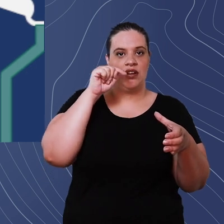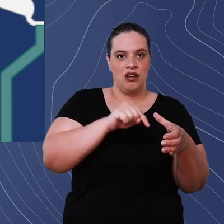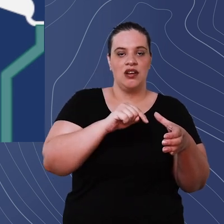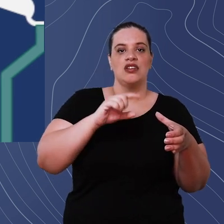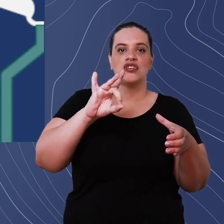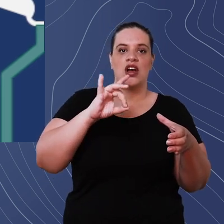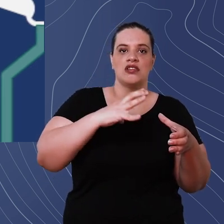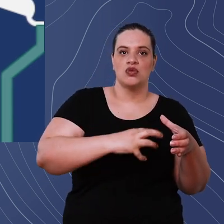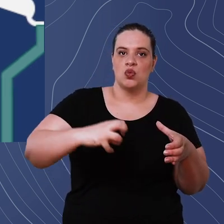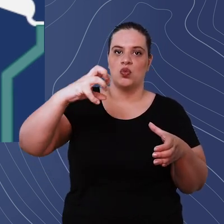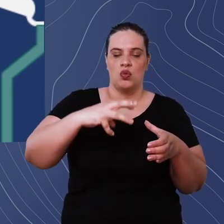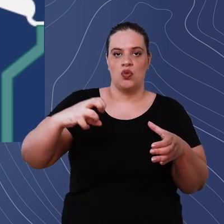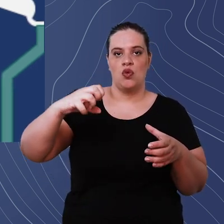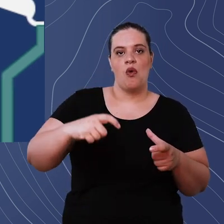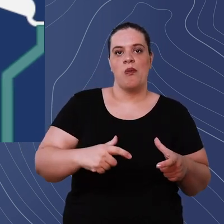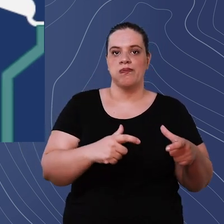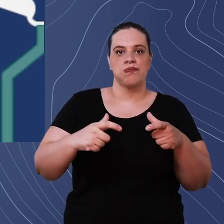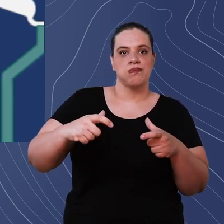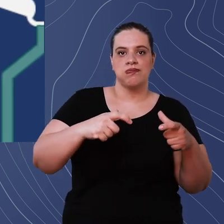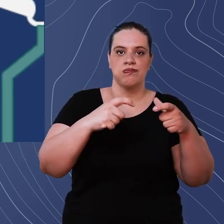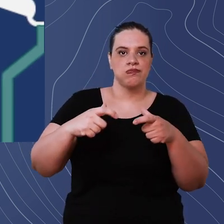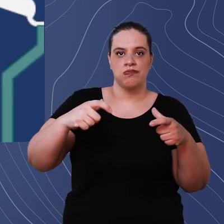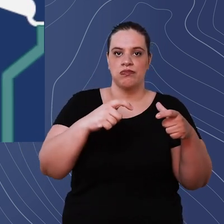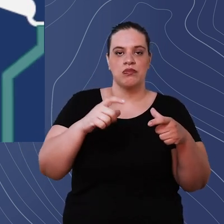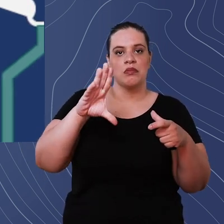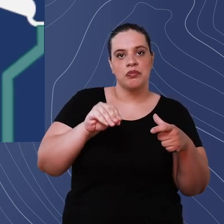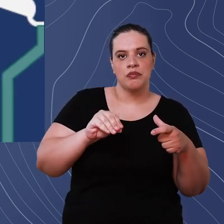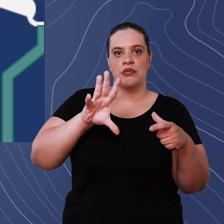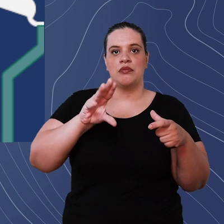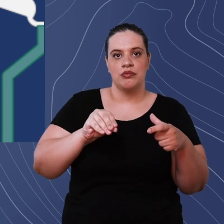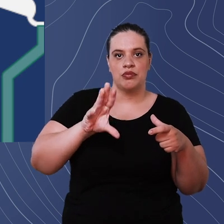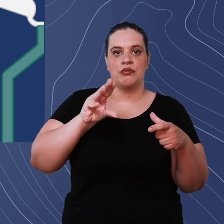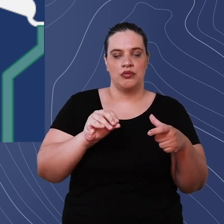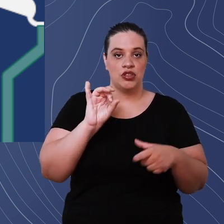automatically an electric float with the on and off command was regulated